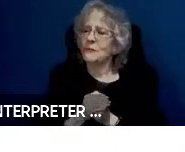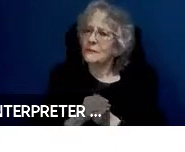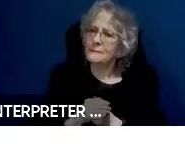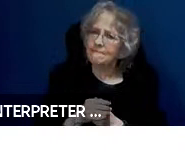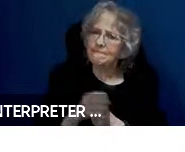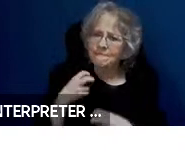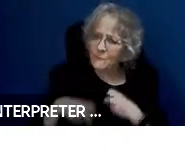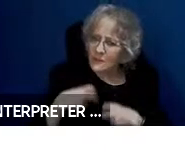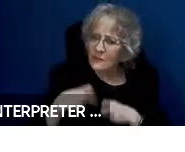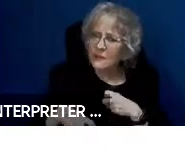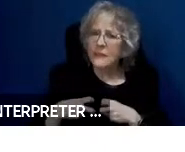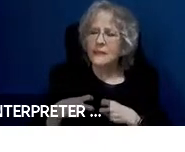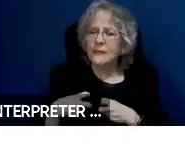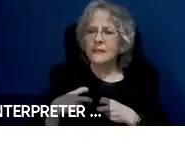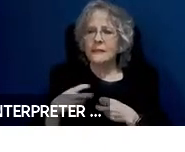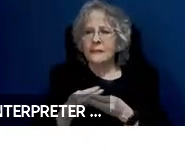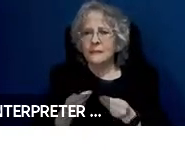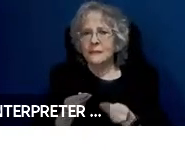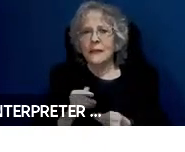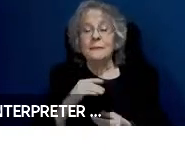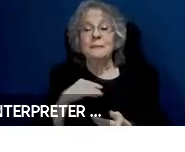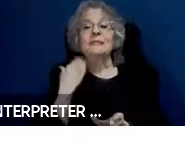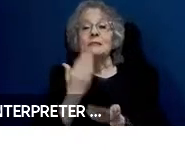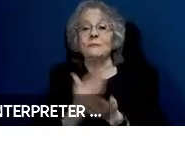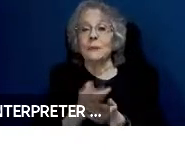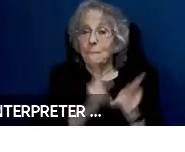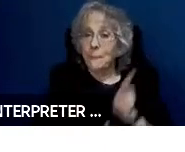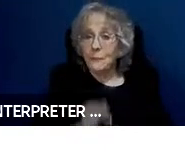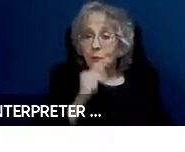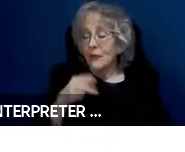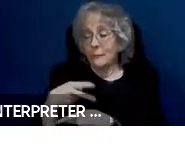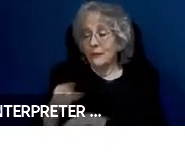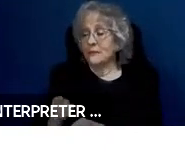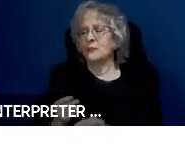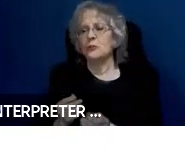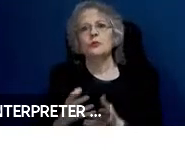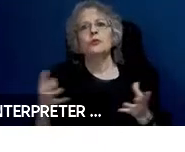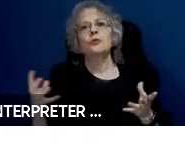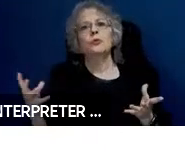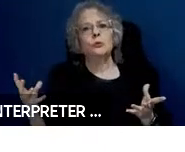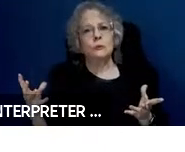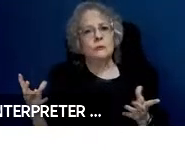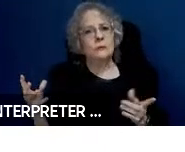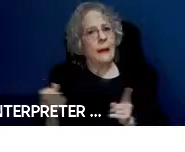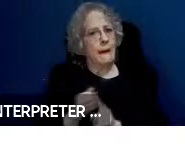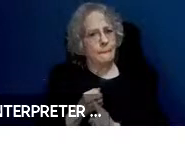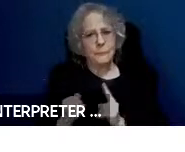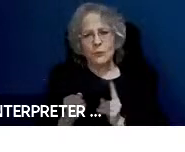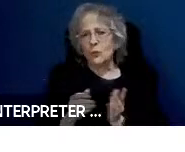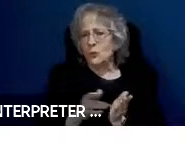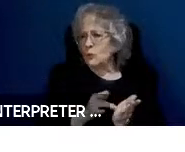is delivering people not packages, and there is huge abusive potential here as well. If you got